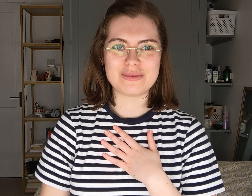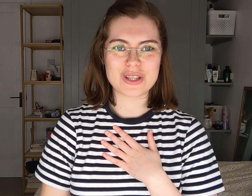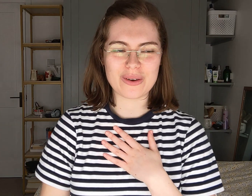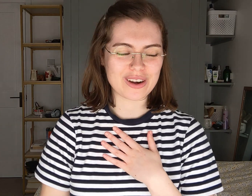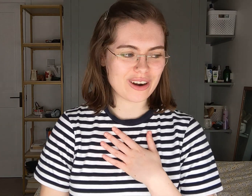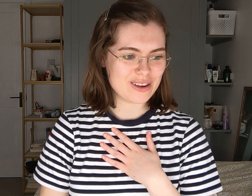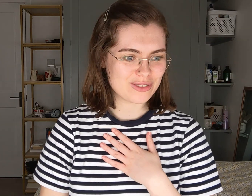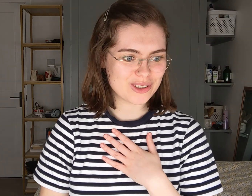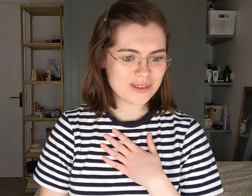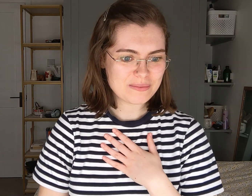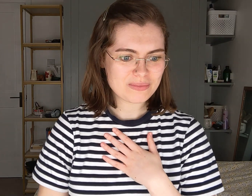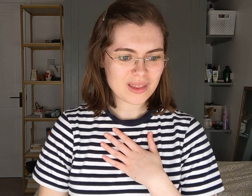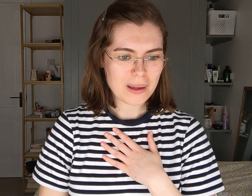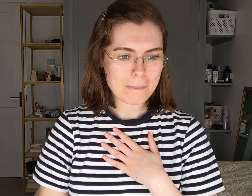I'm so ungrateful. But.